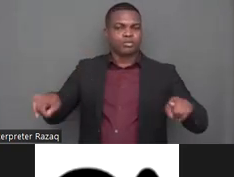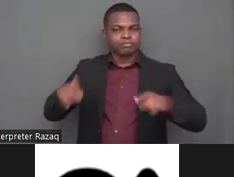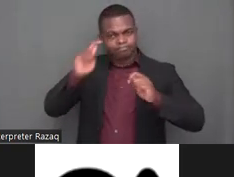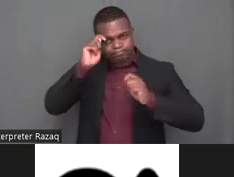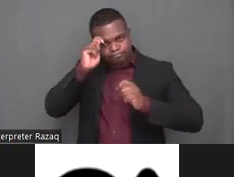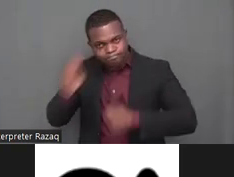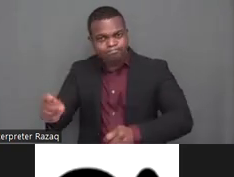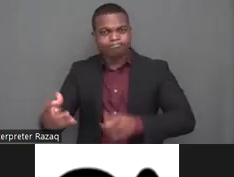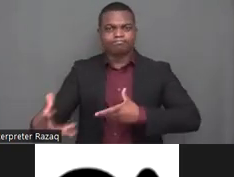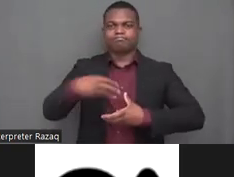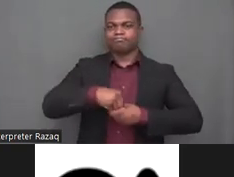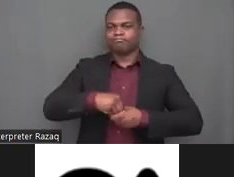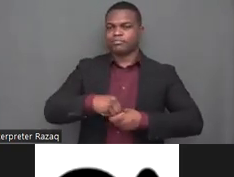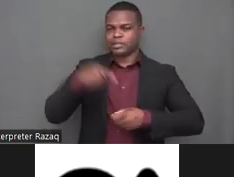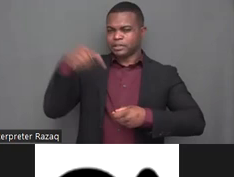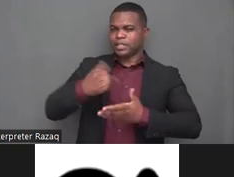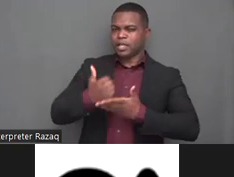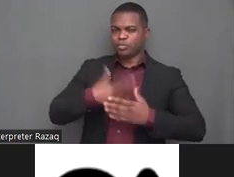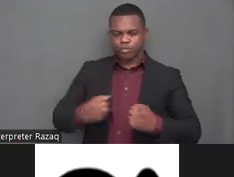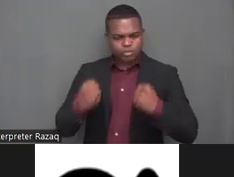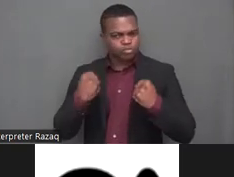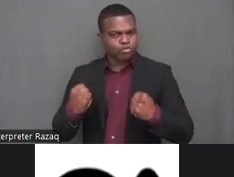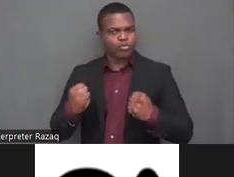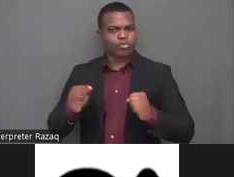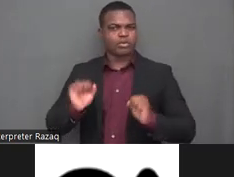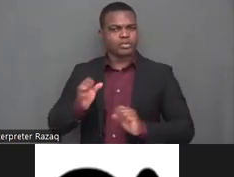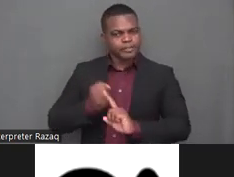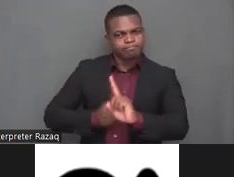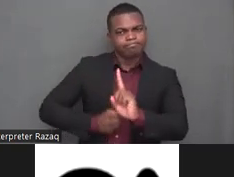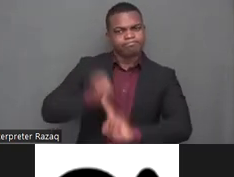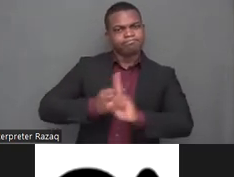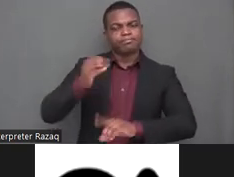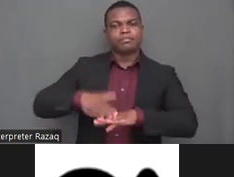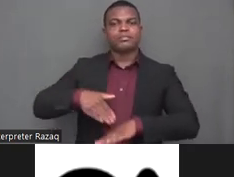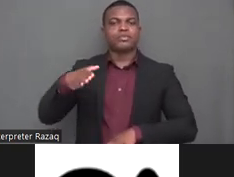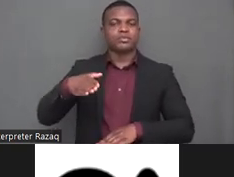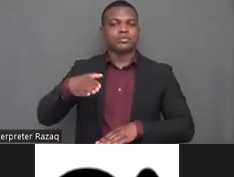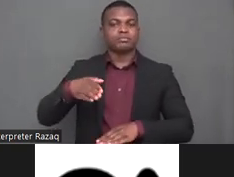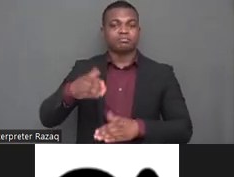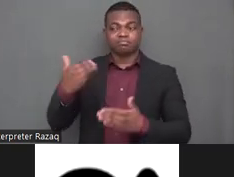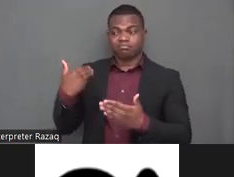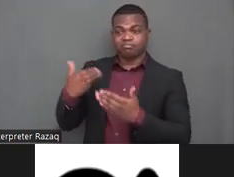practices such as uh enforced sterilizations and abortions it should also include centering